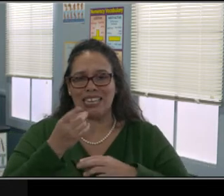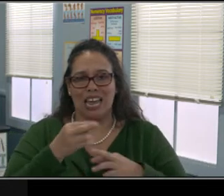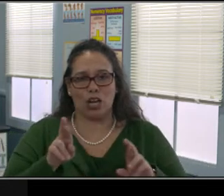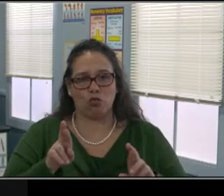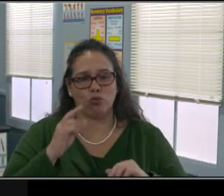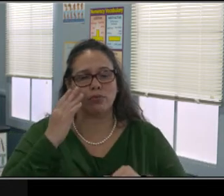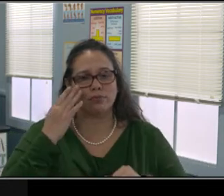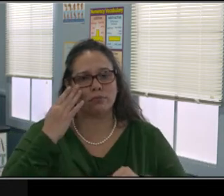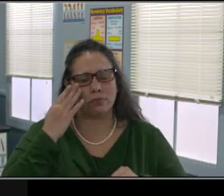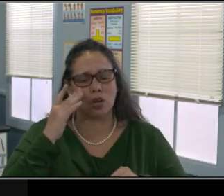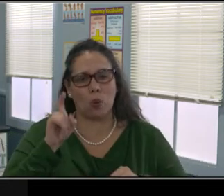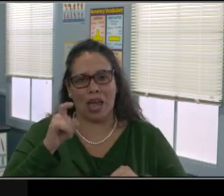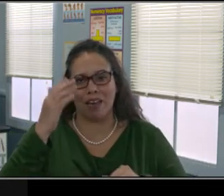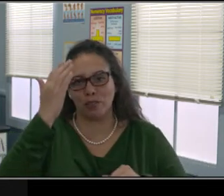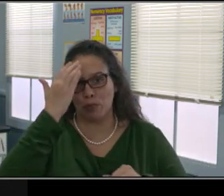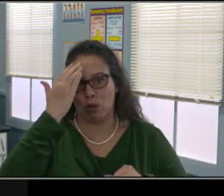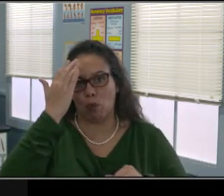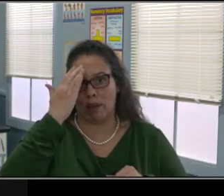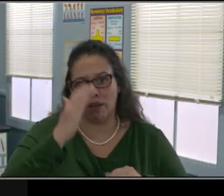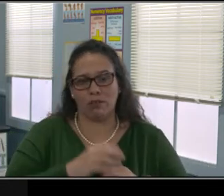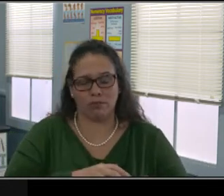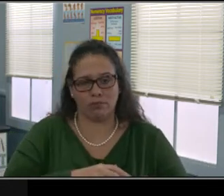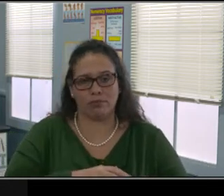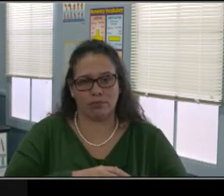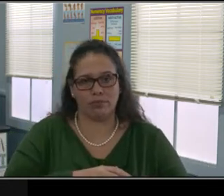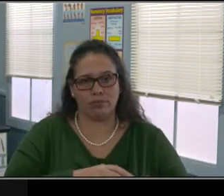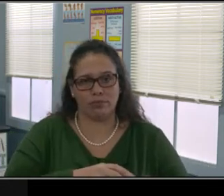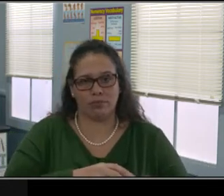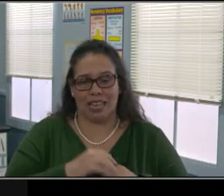What challenges are they facing themselves?